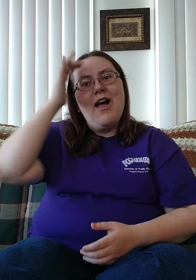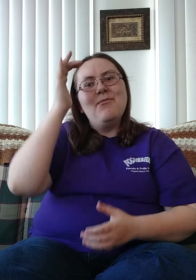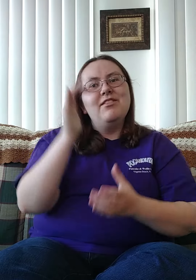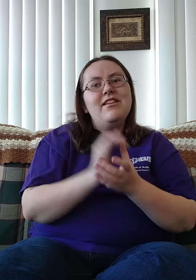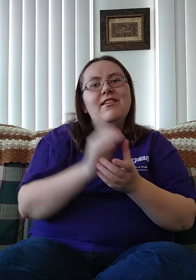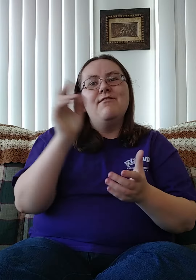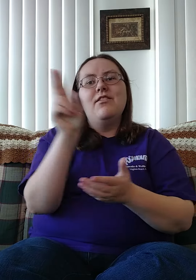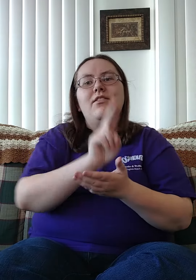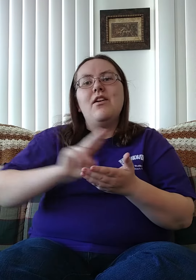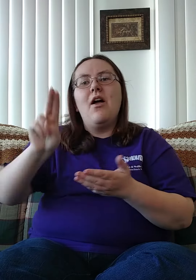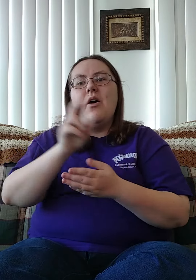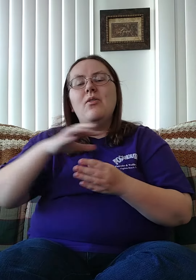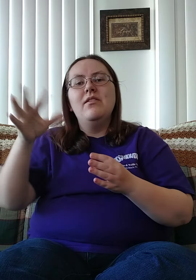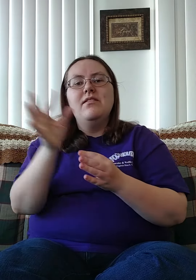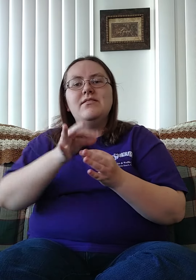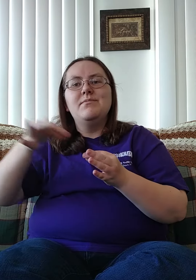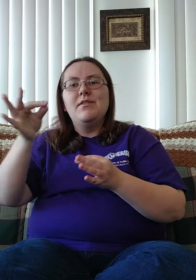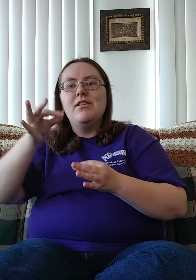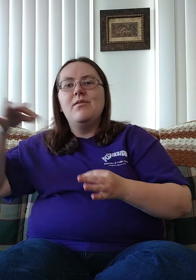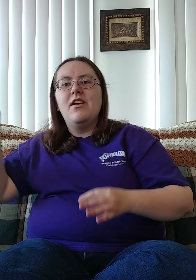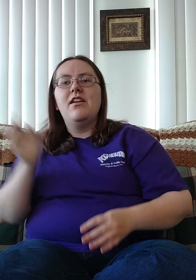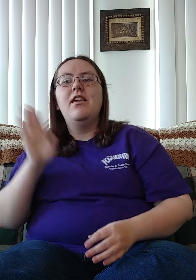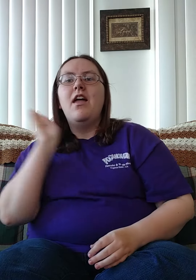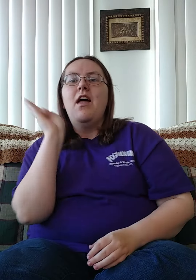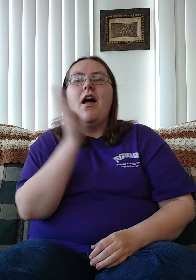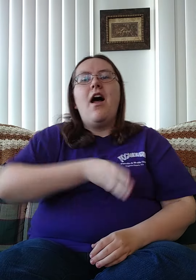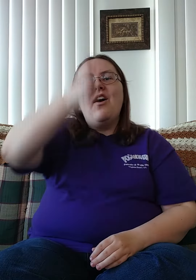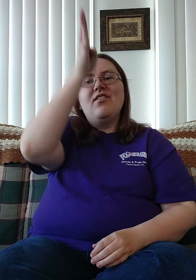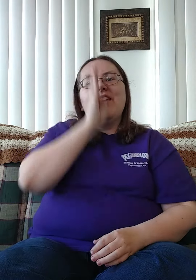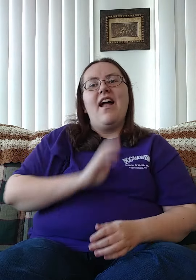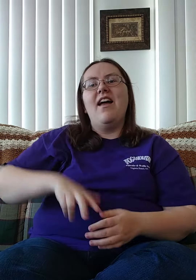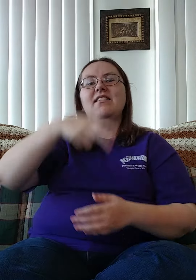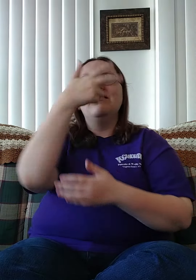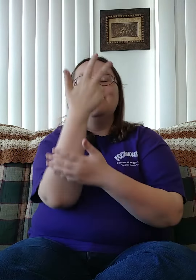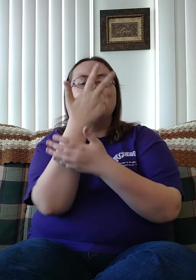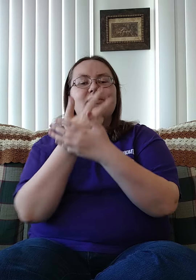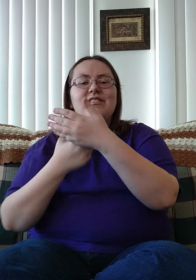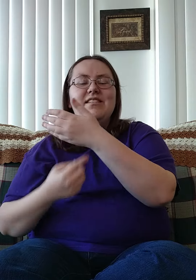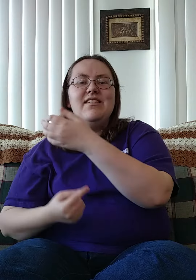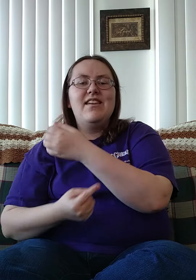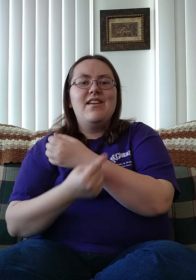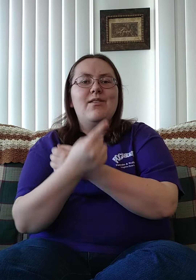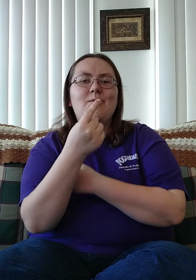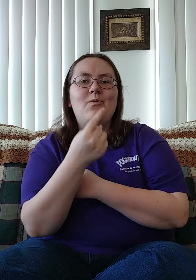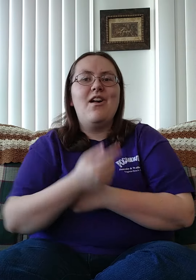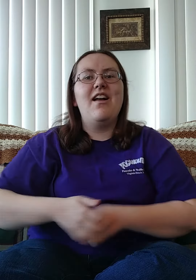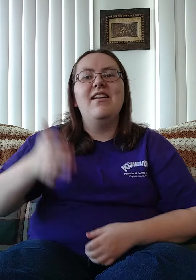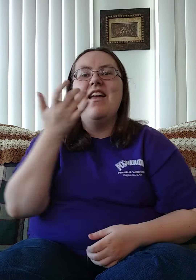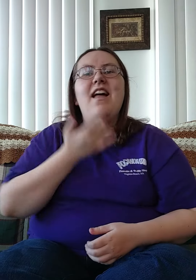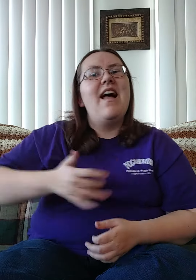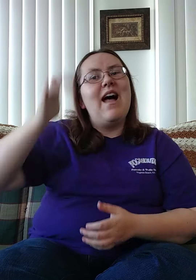I believe in the Holy Spirit Our God is three in one